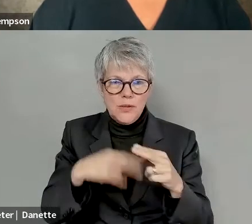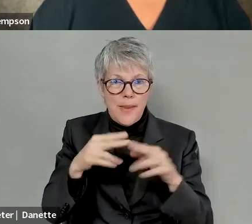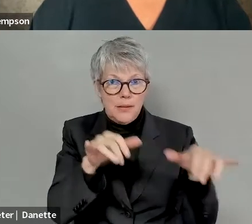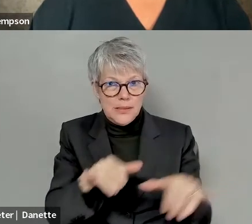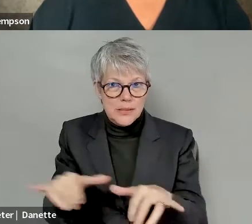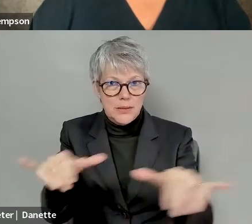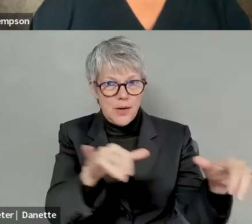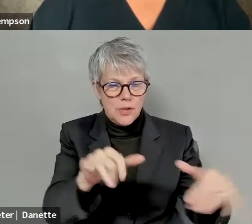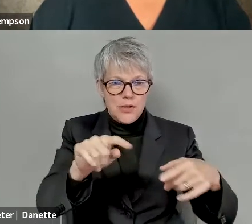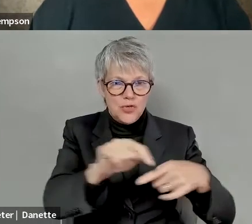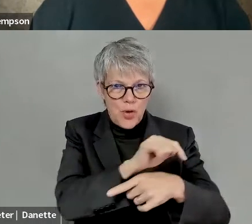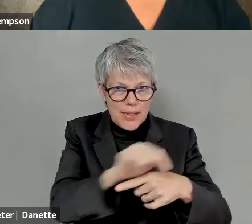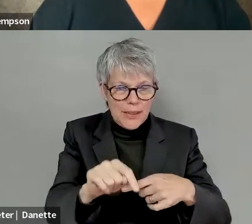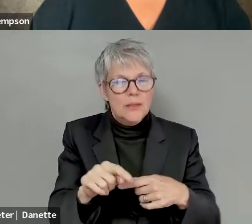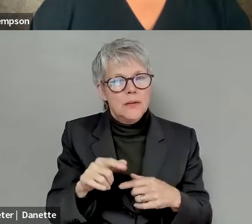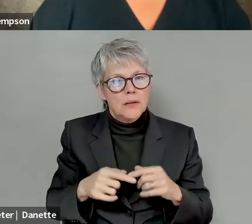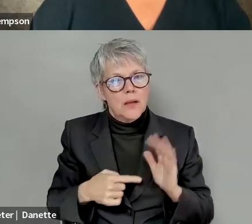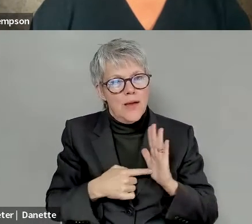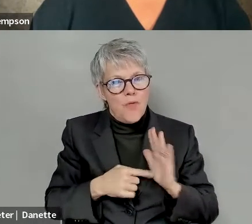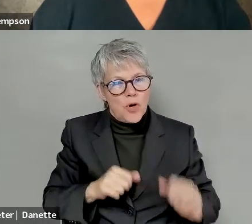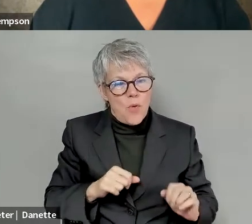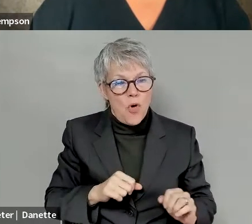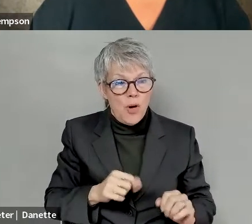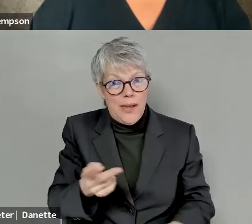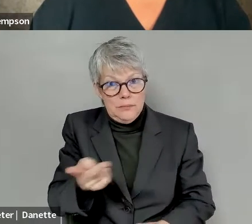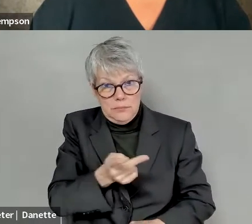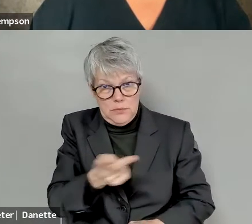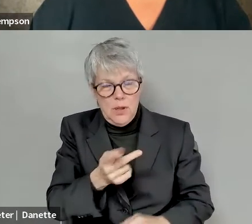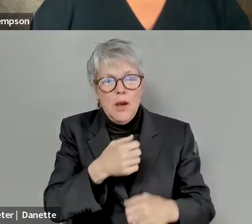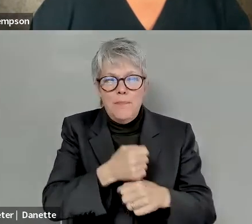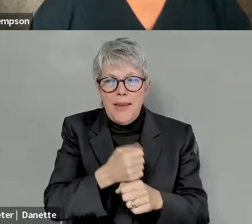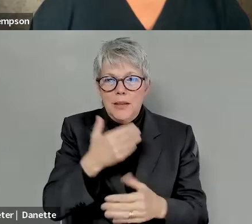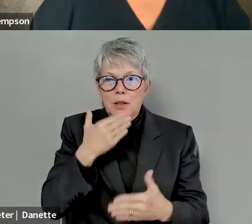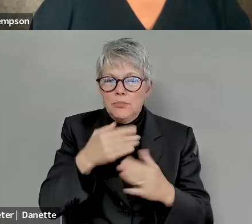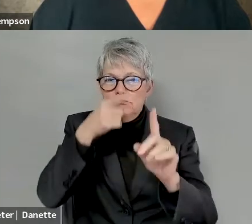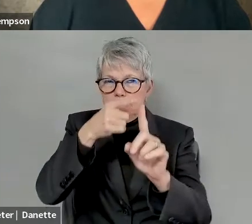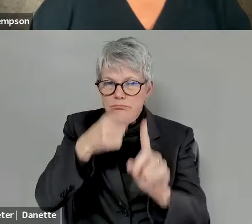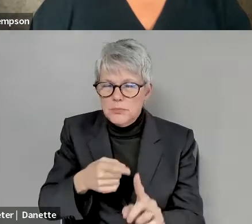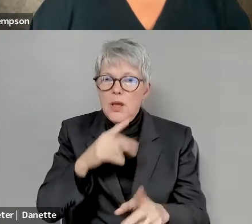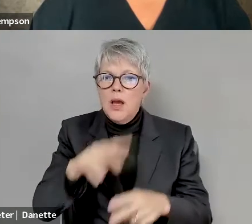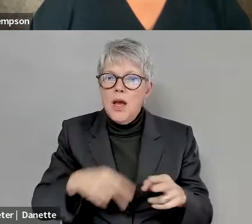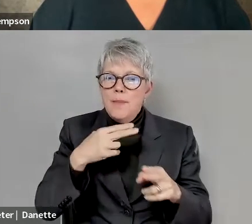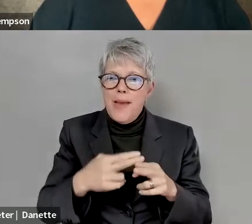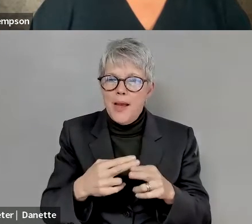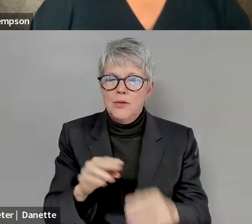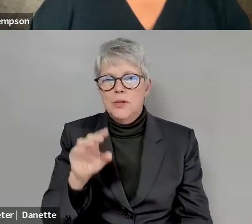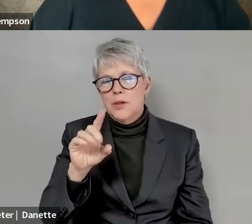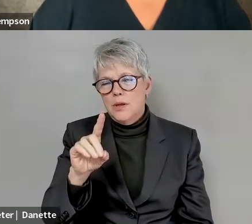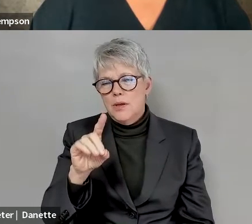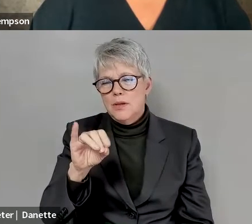Kelly Crosbie: And I think you guys are making some really excellent points about some of the some of the didactic knowledge that we want to learn,